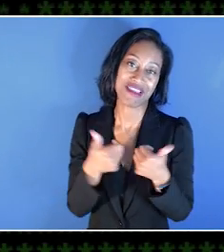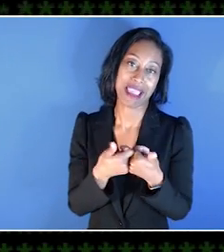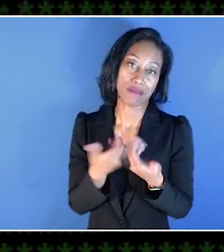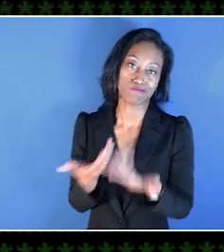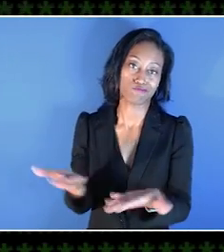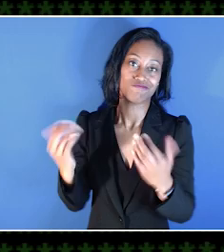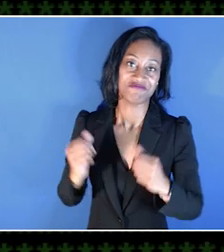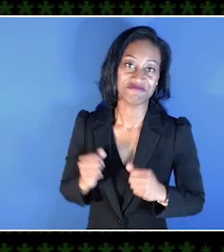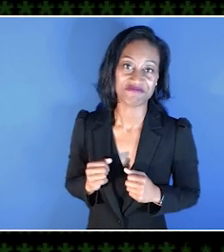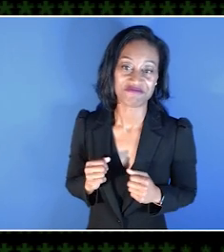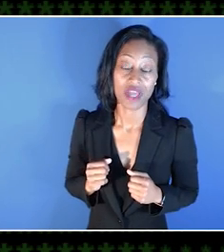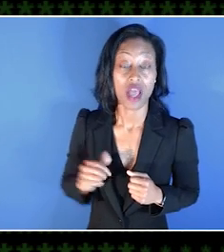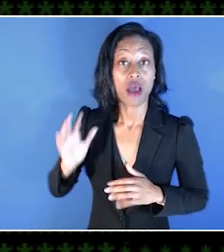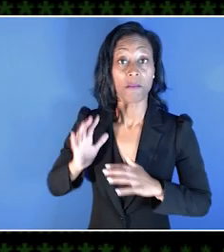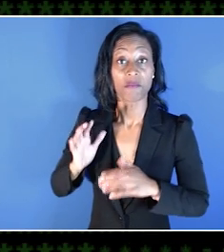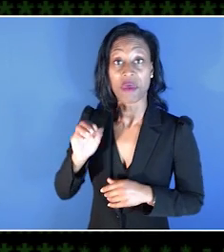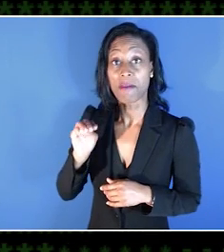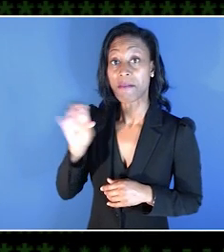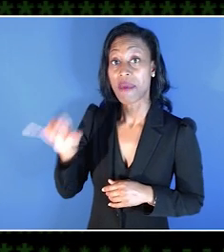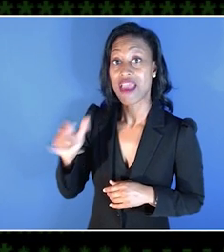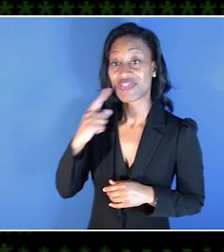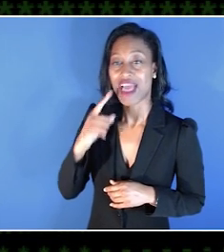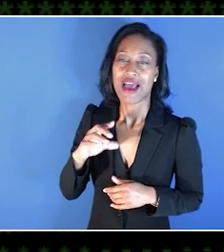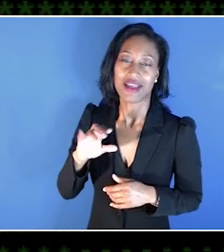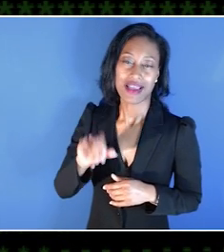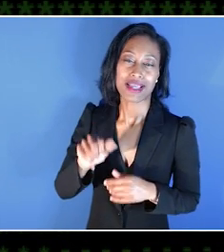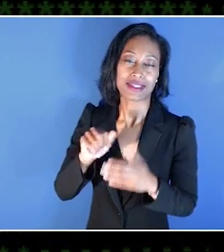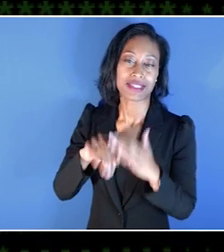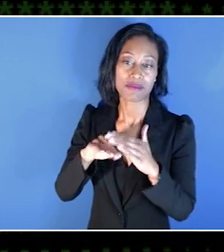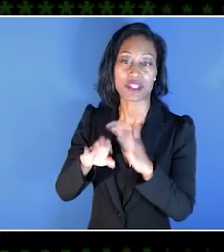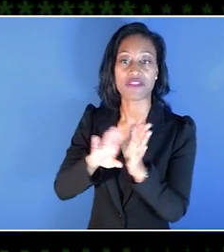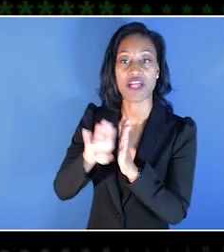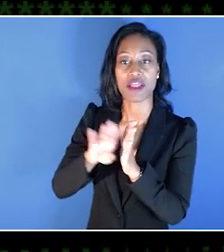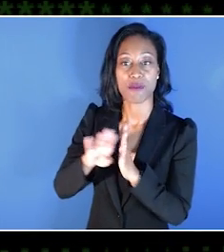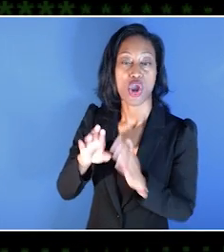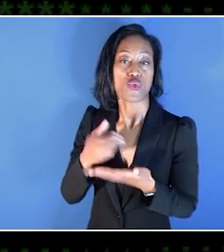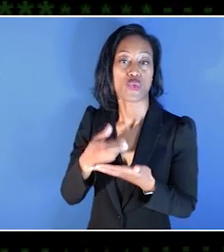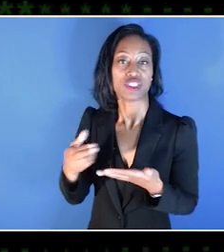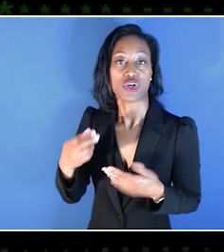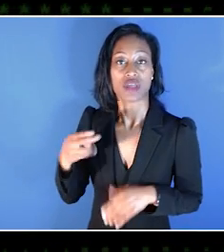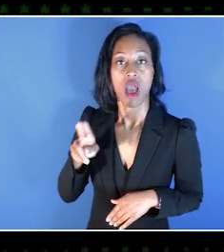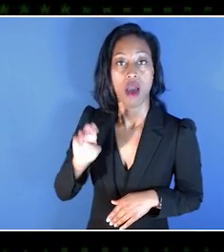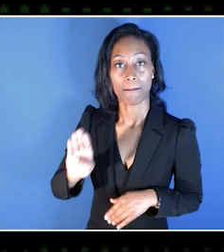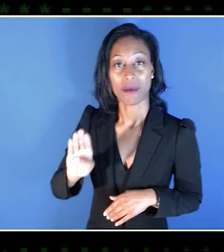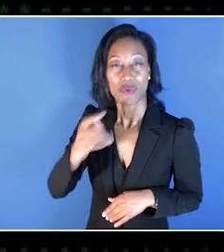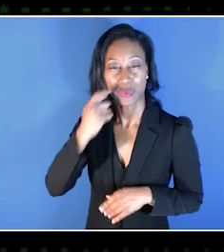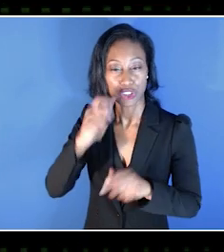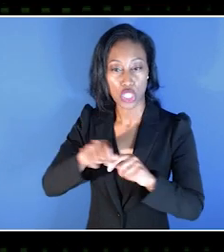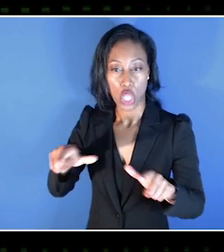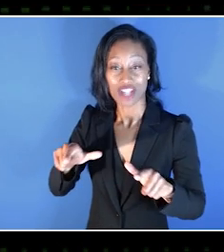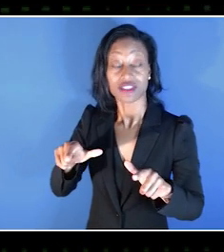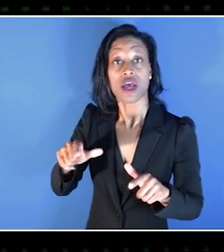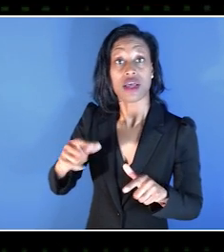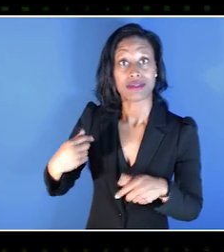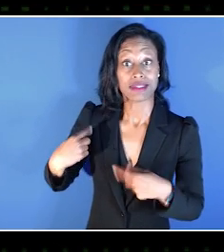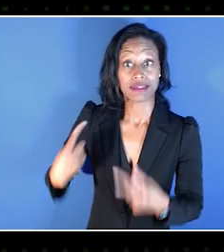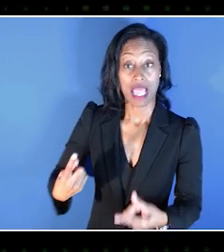Now back in May, the Accessibility Developer Resource Hub was launched. Since then, more updates and resources have been added